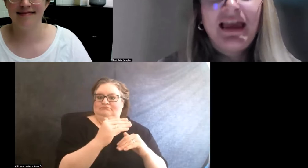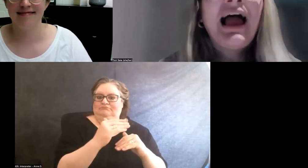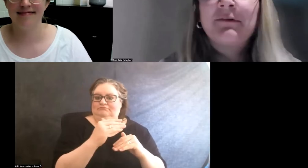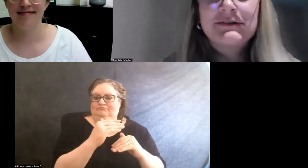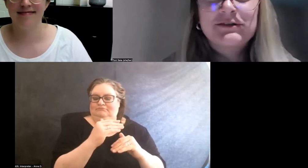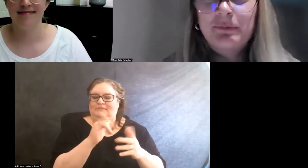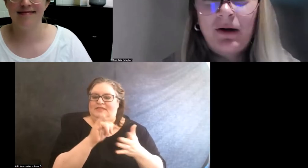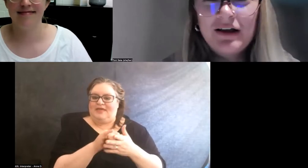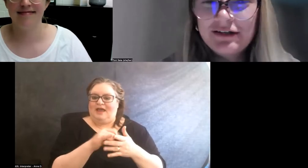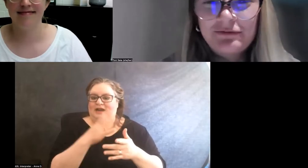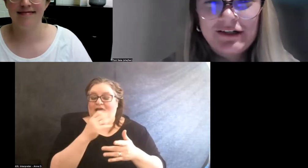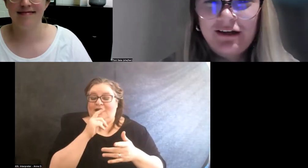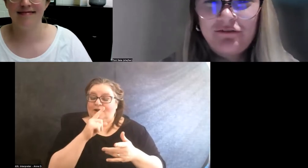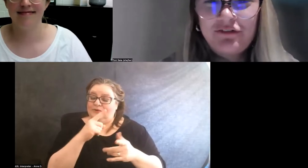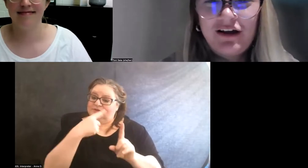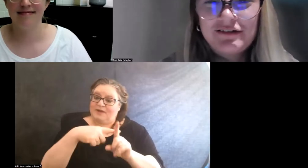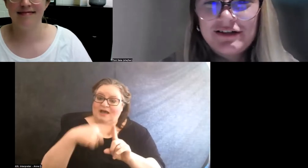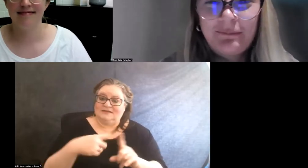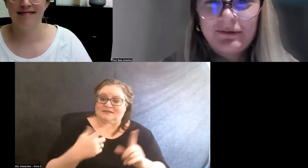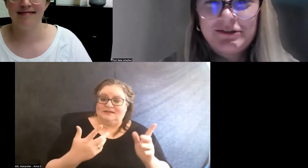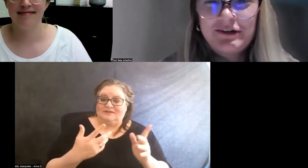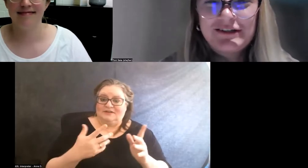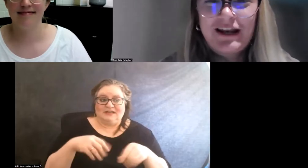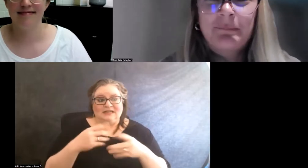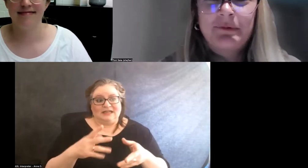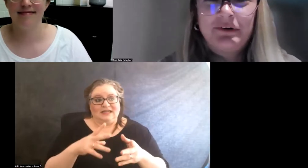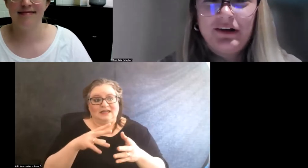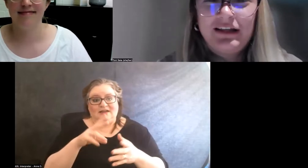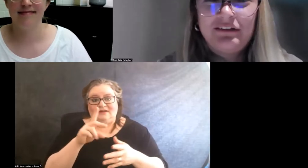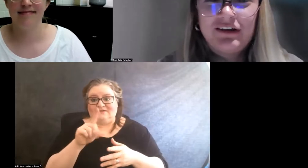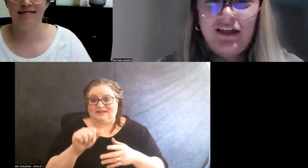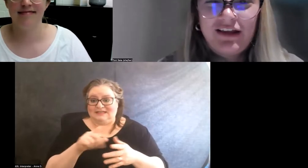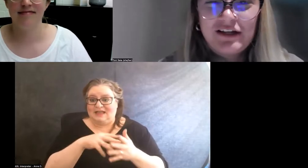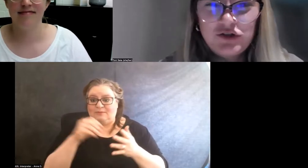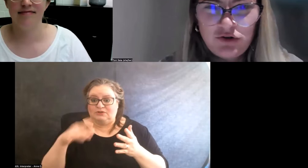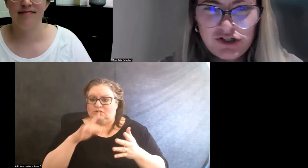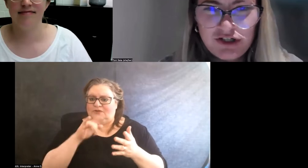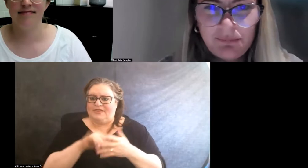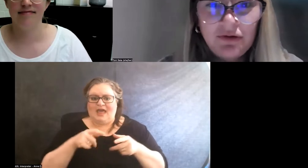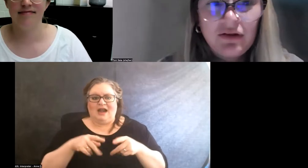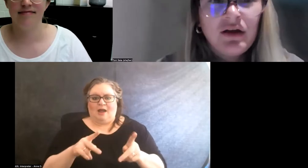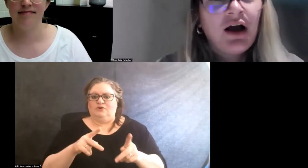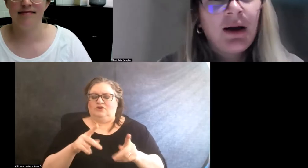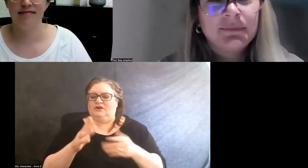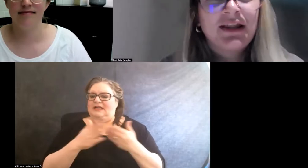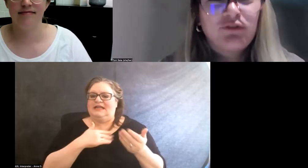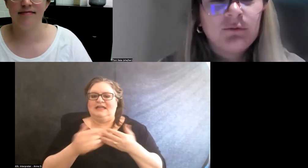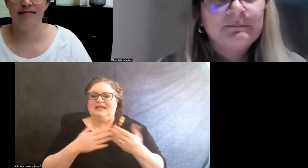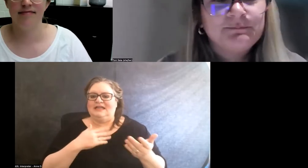Yeah, it was super positive to give disabled students that opportunity even at the internship level.